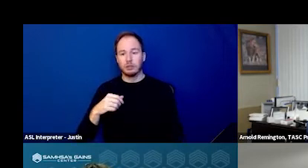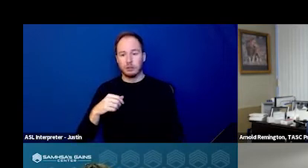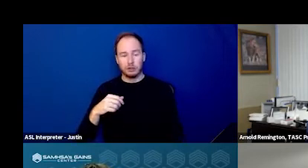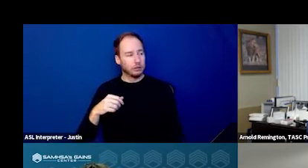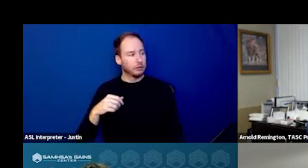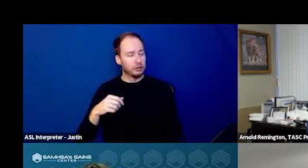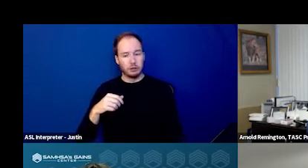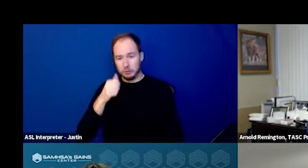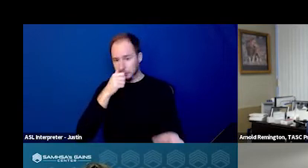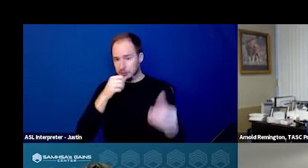Next slide, please.